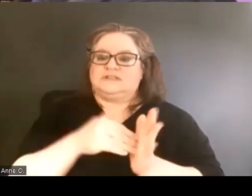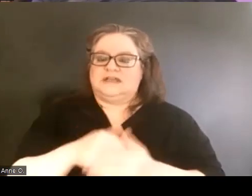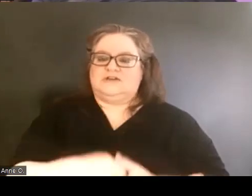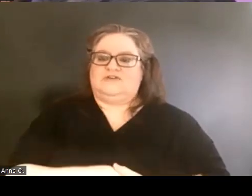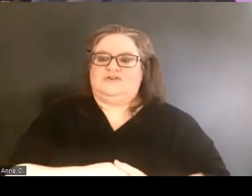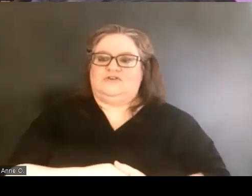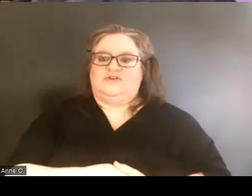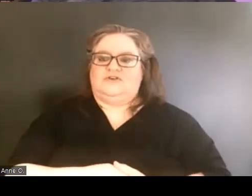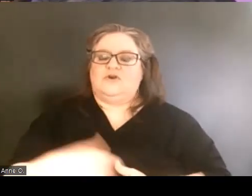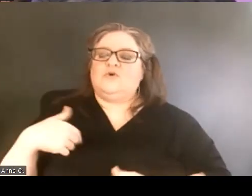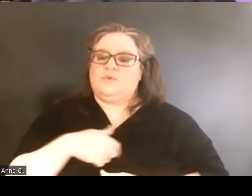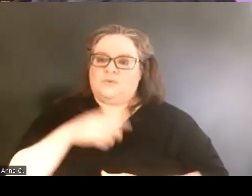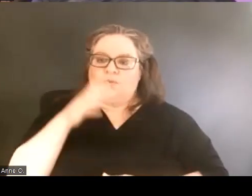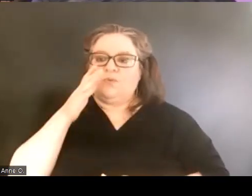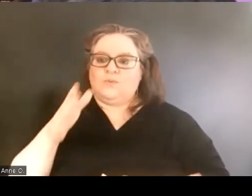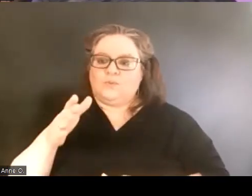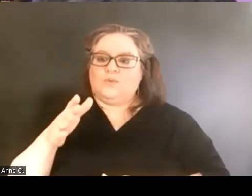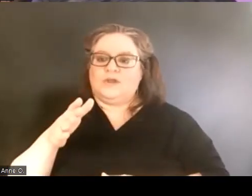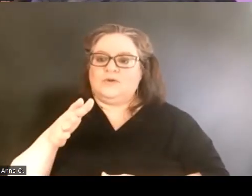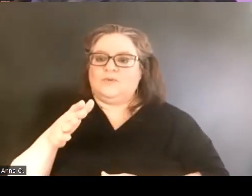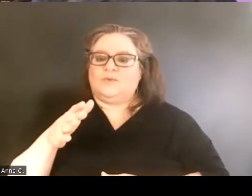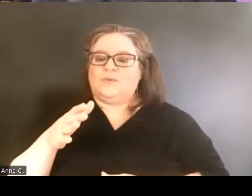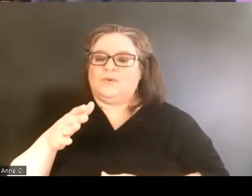So we are going to take it back to the eighties